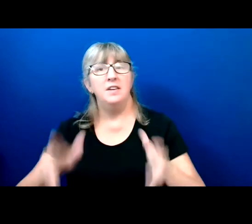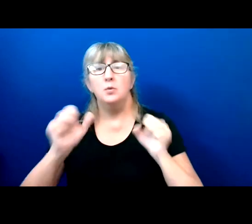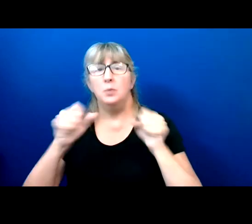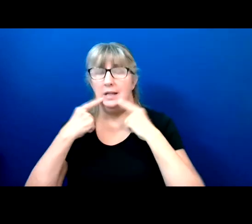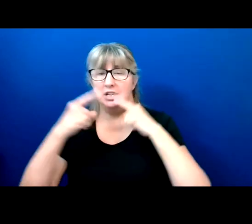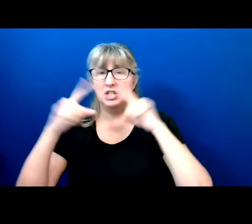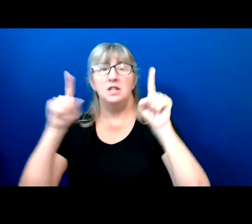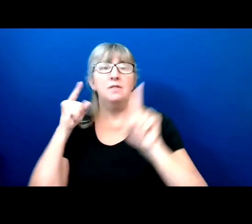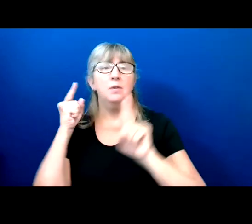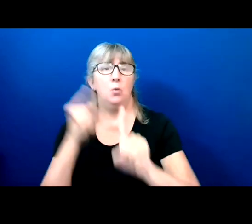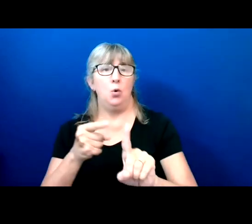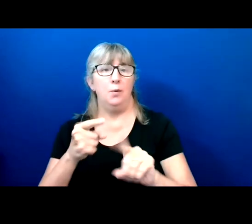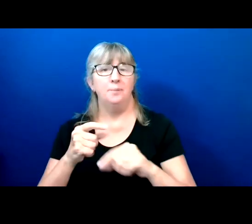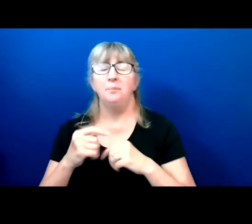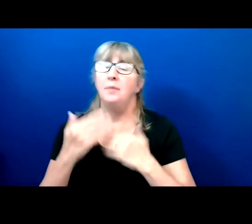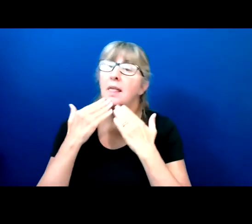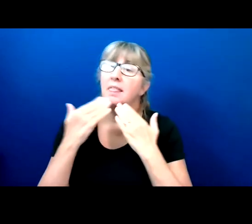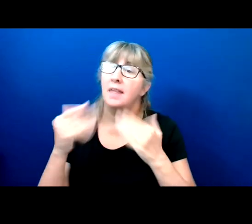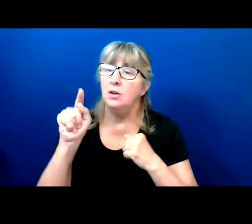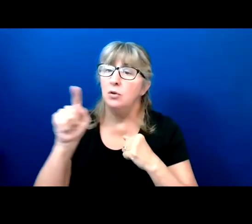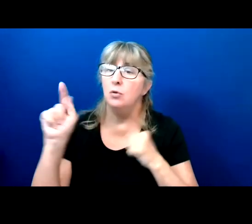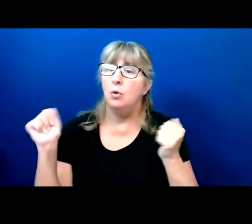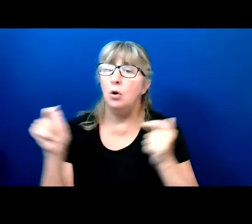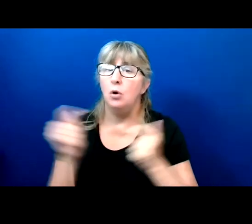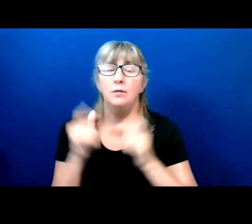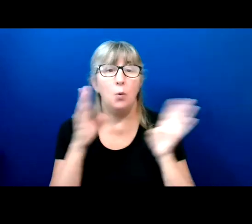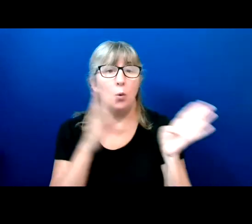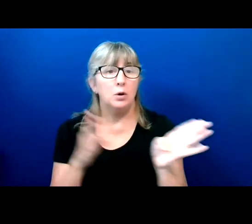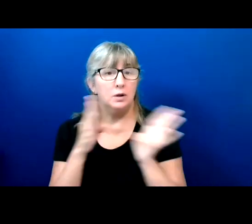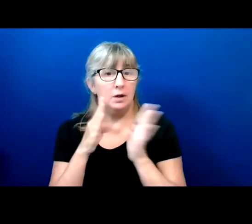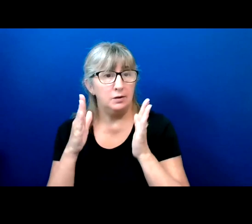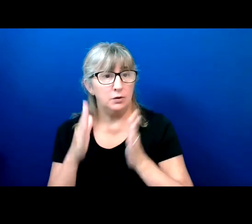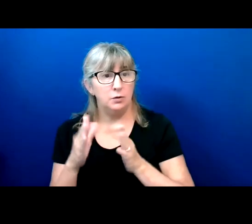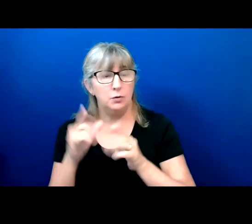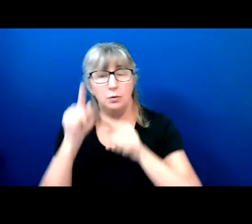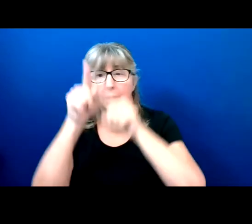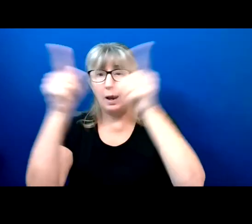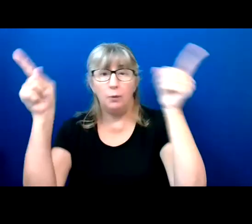Thank you to all of the organizers who are out there and part of national disability